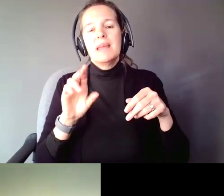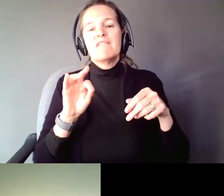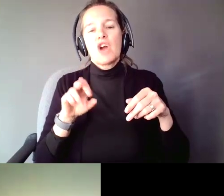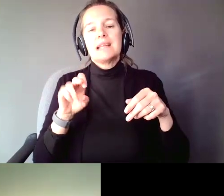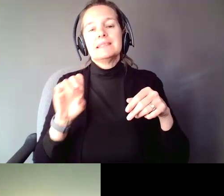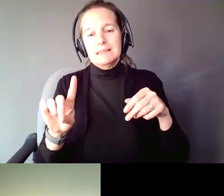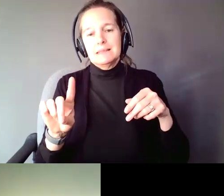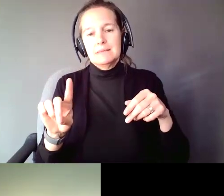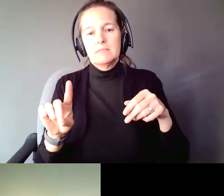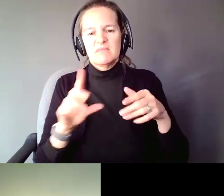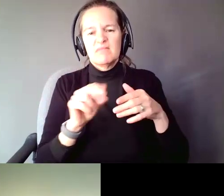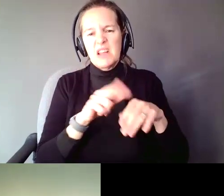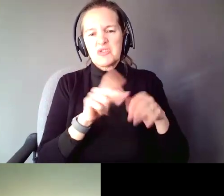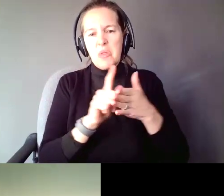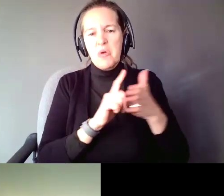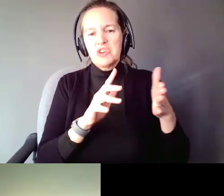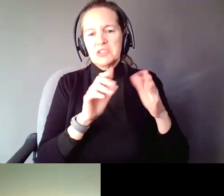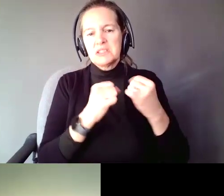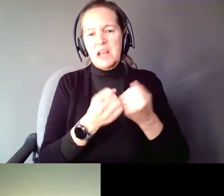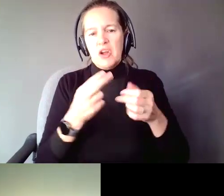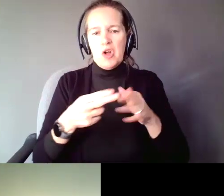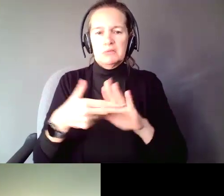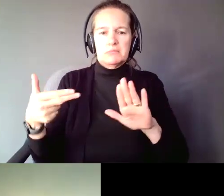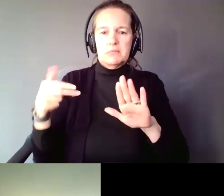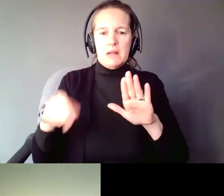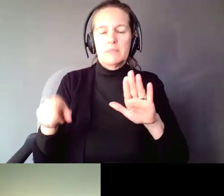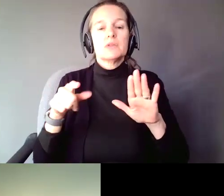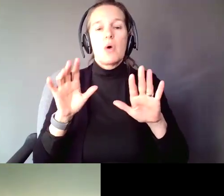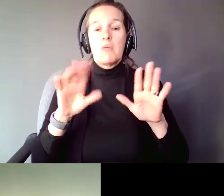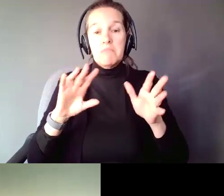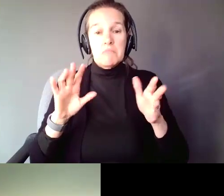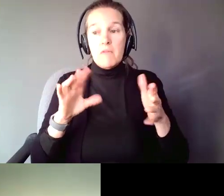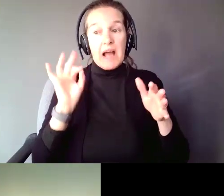Part of that involves working with people you can work with. Every community has what is